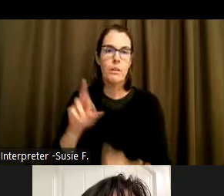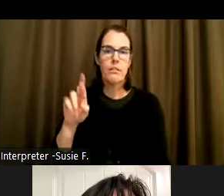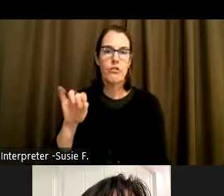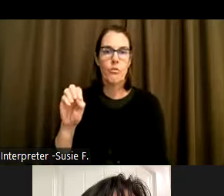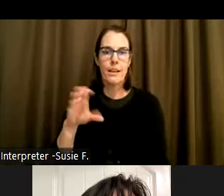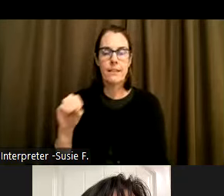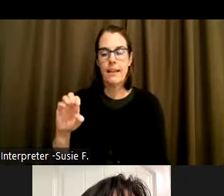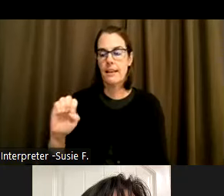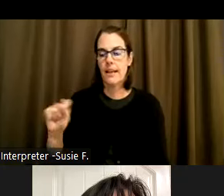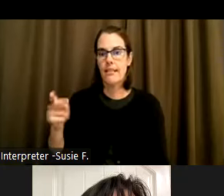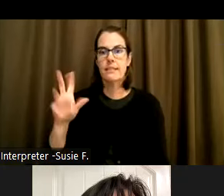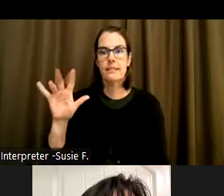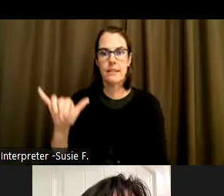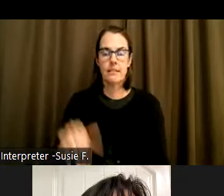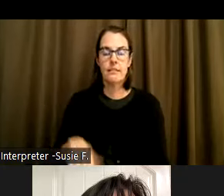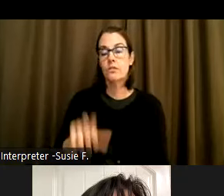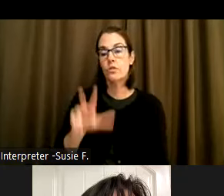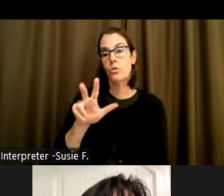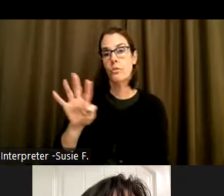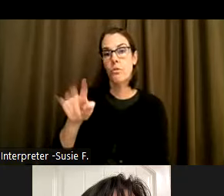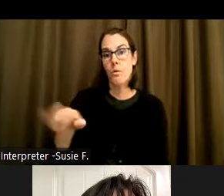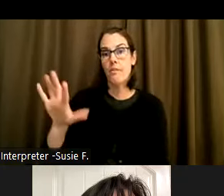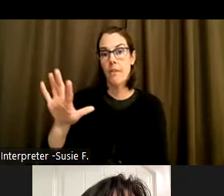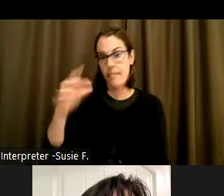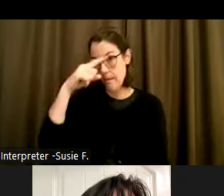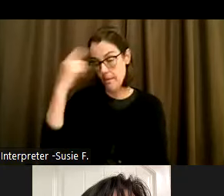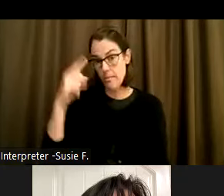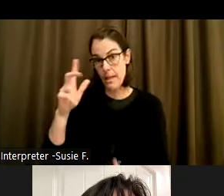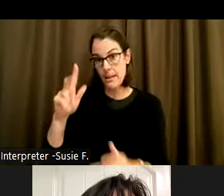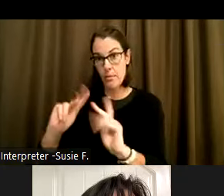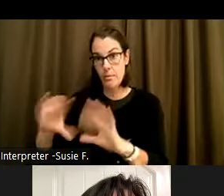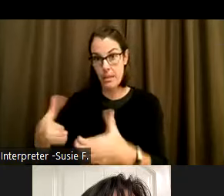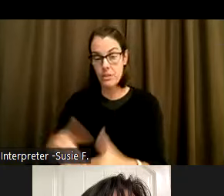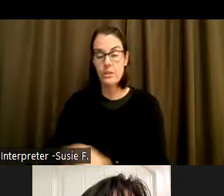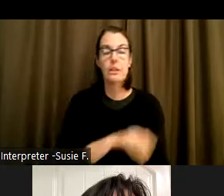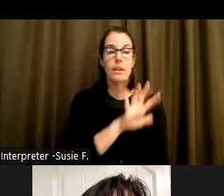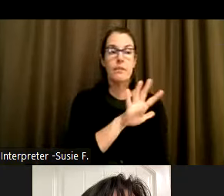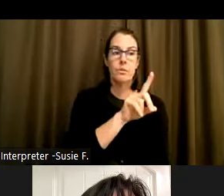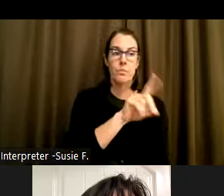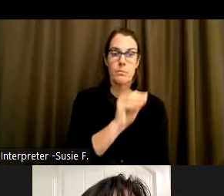For example, 34.5% of the black population, 50.1% of the Native American population,